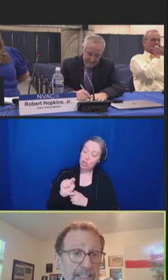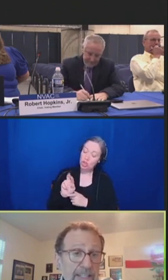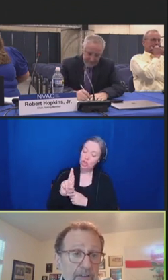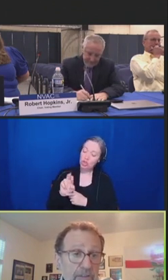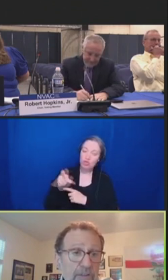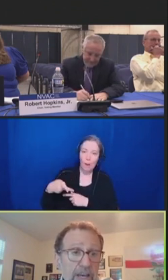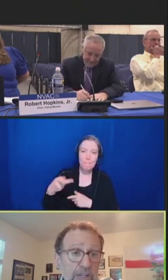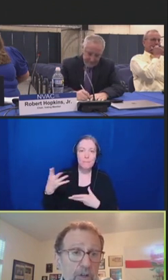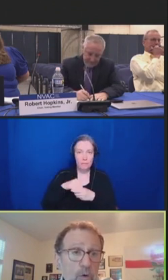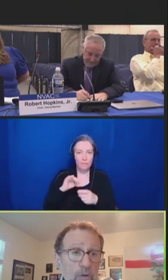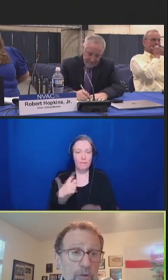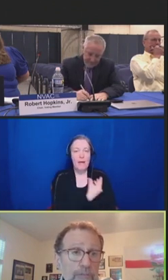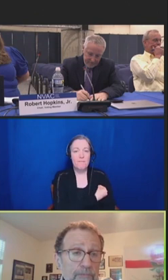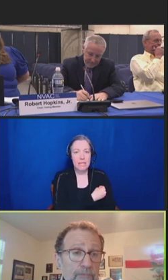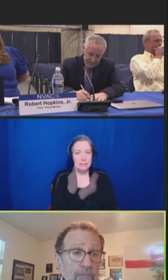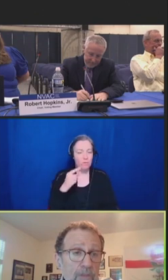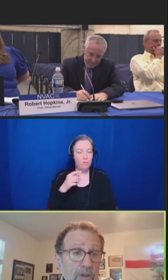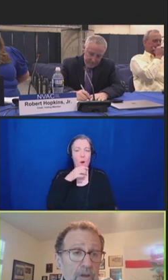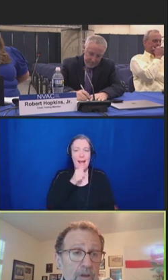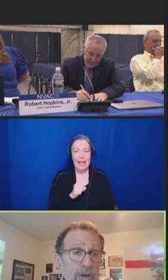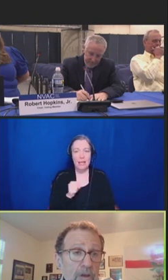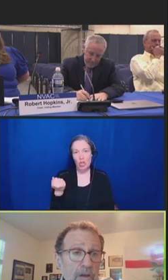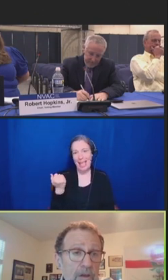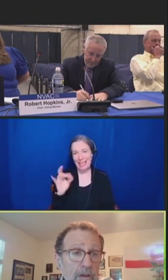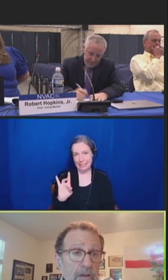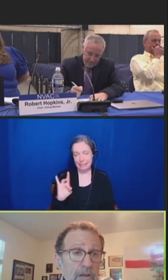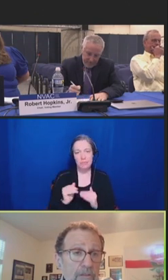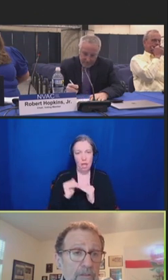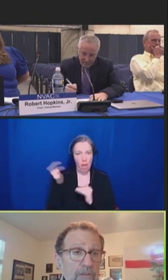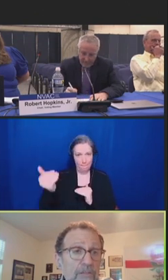18 years of age and older.